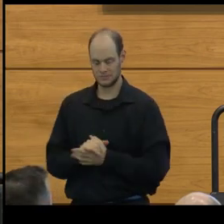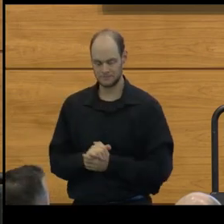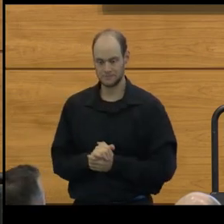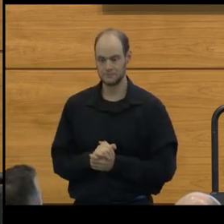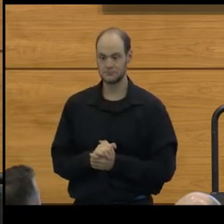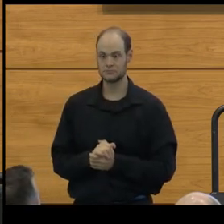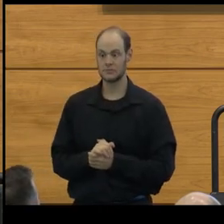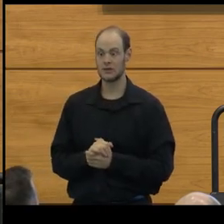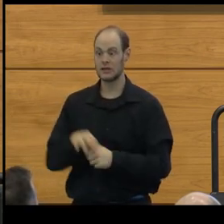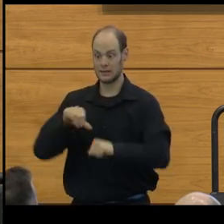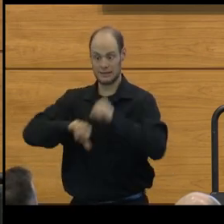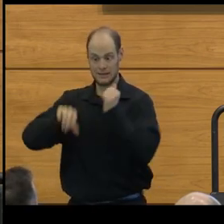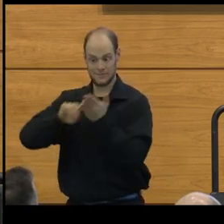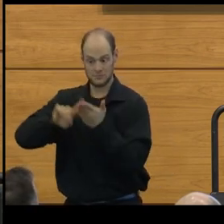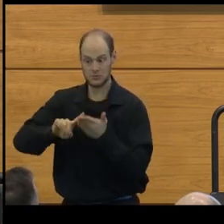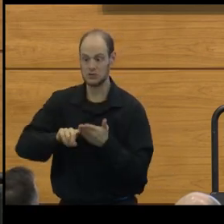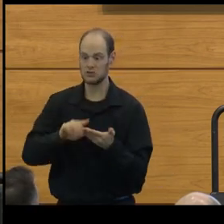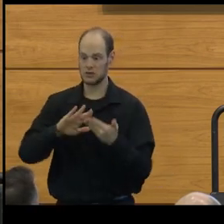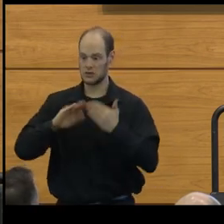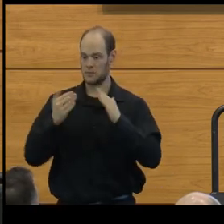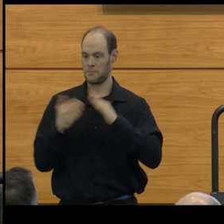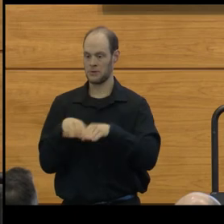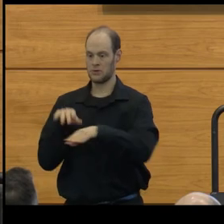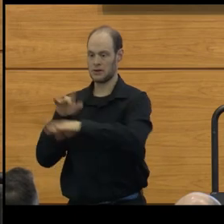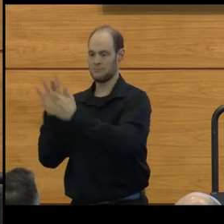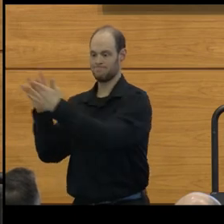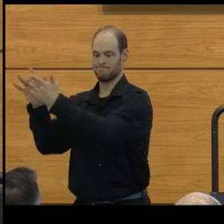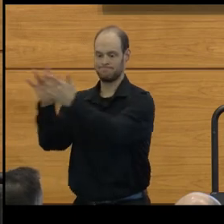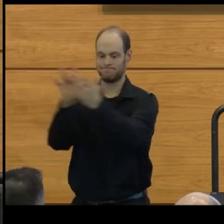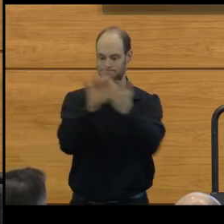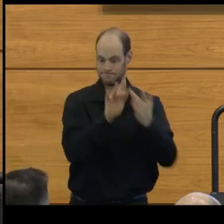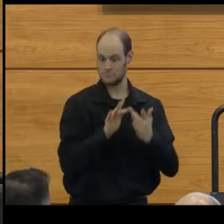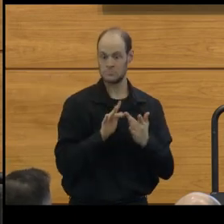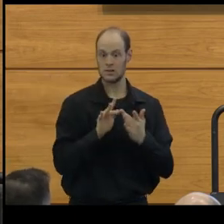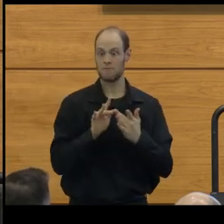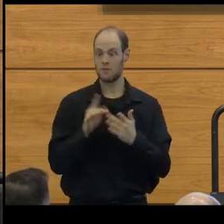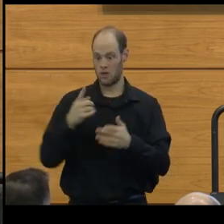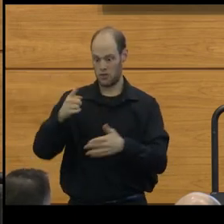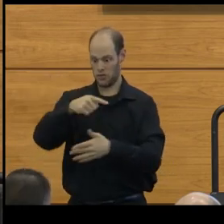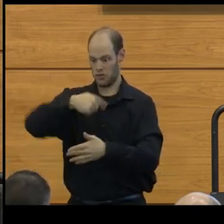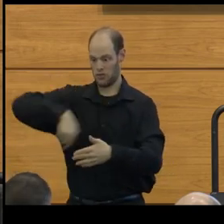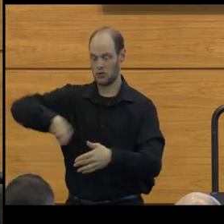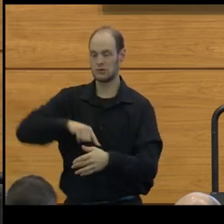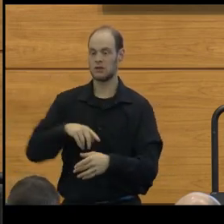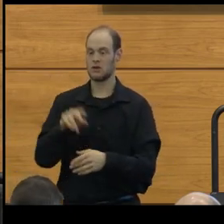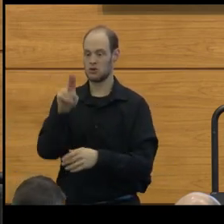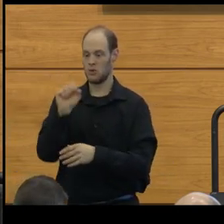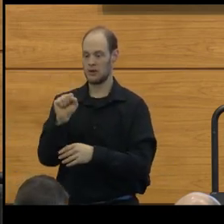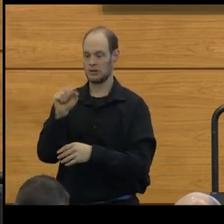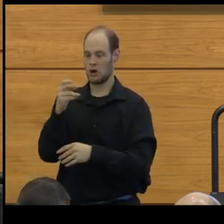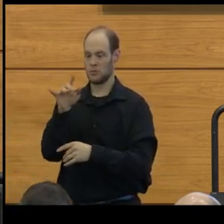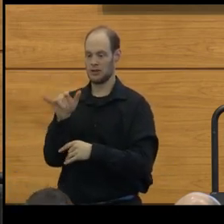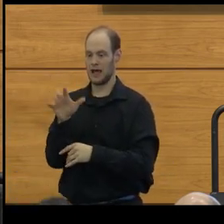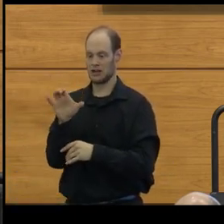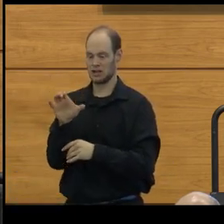in scientific research and community outreach. For these efforts, the US Herpetological Societies